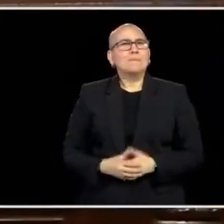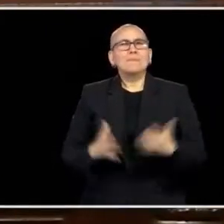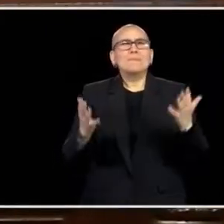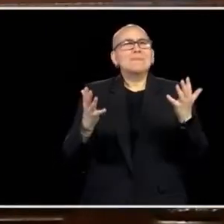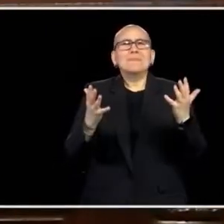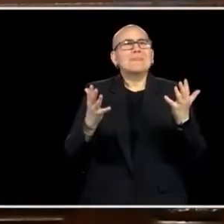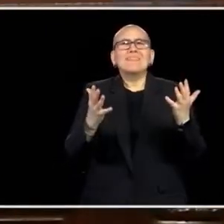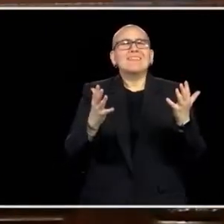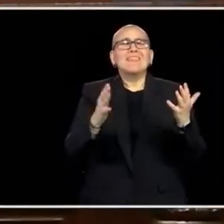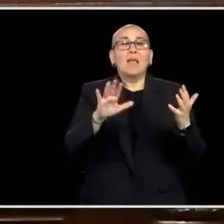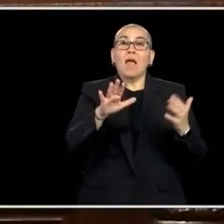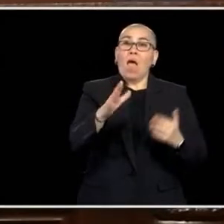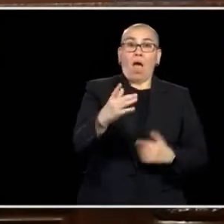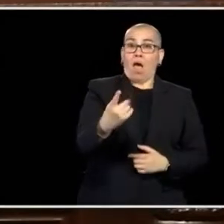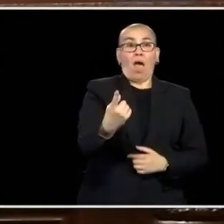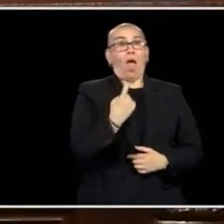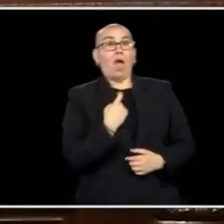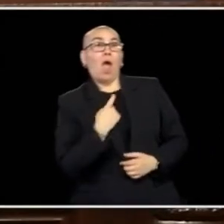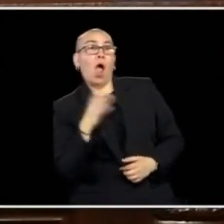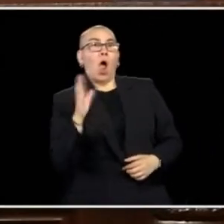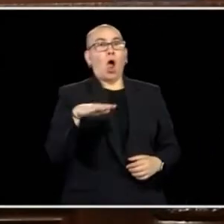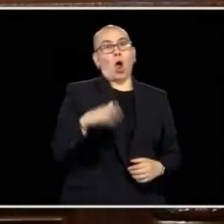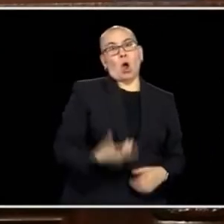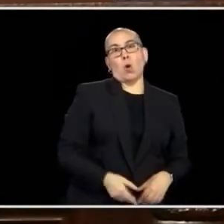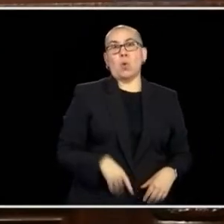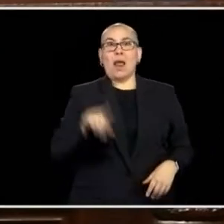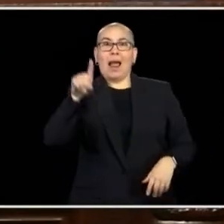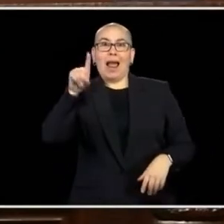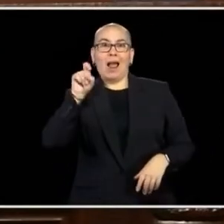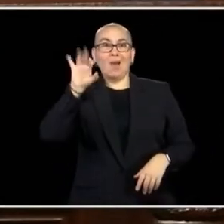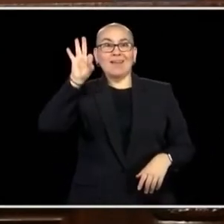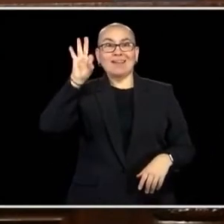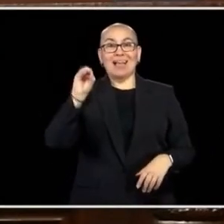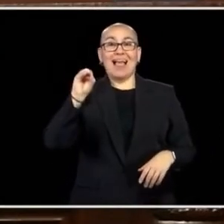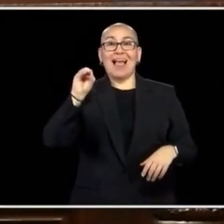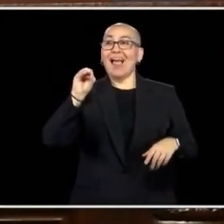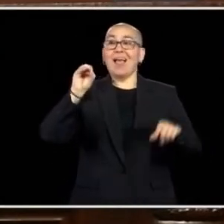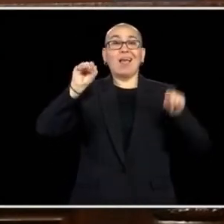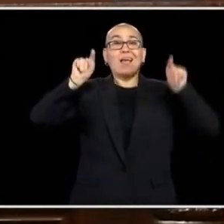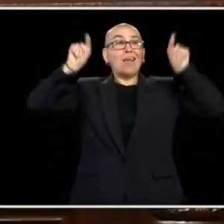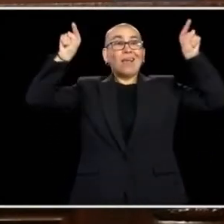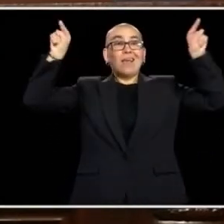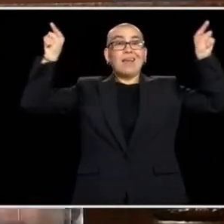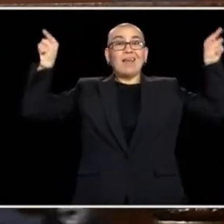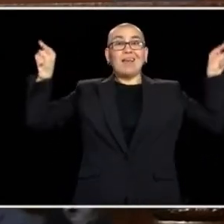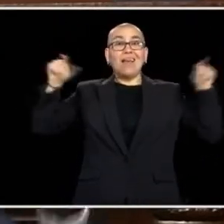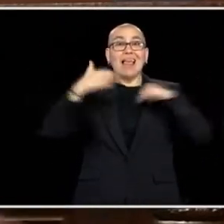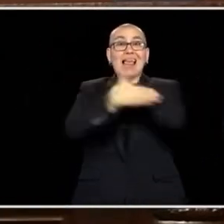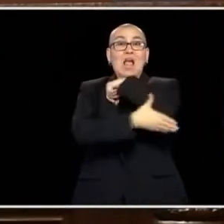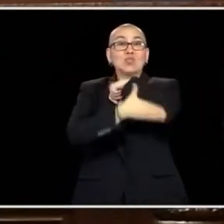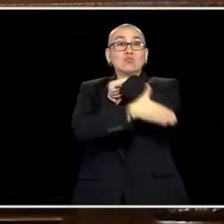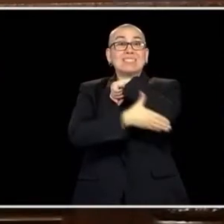DON'T ASK ME, ASK 190 OTHER NATIONS AND EVERY FORTUNE 500 COMPANY. THEY INVEST IN PAID FAMILY